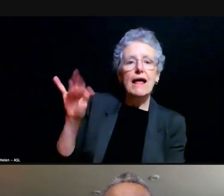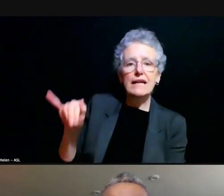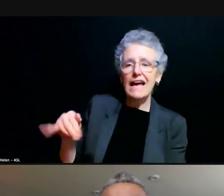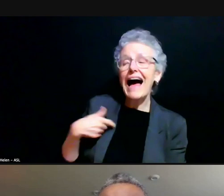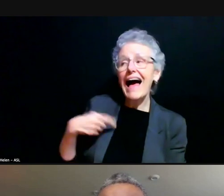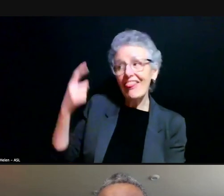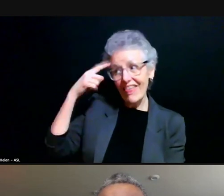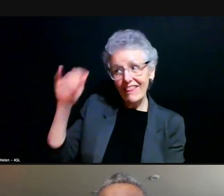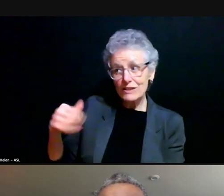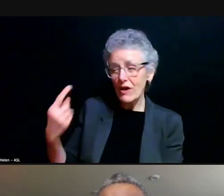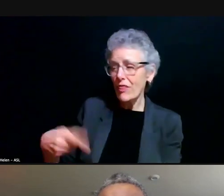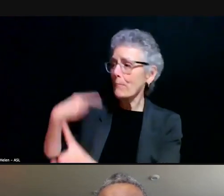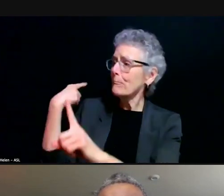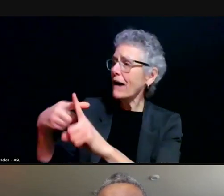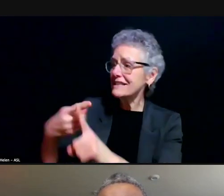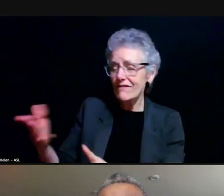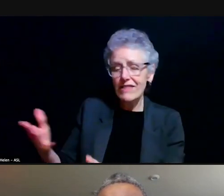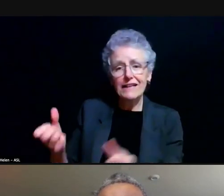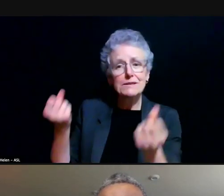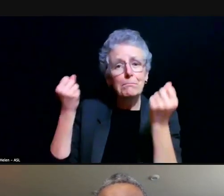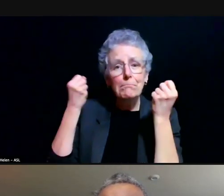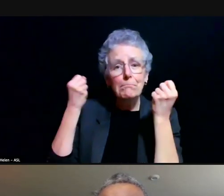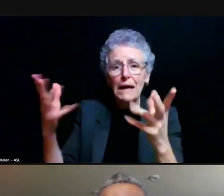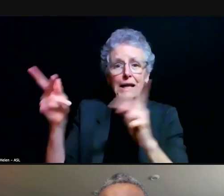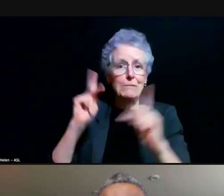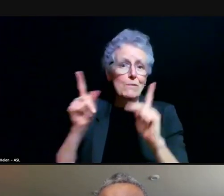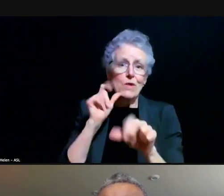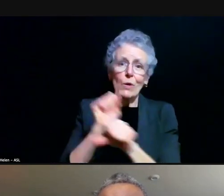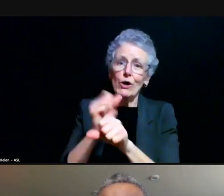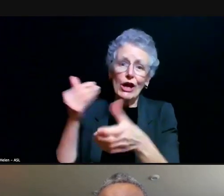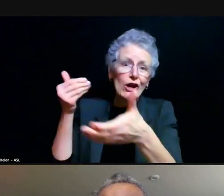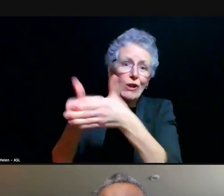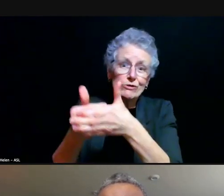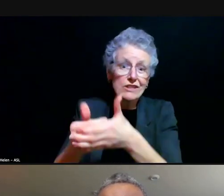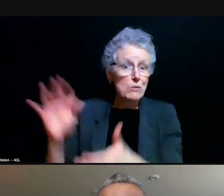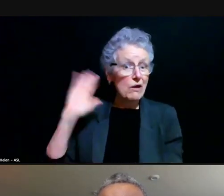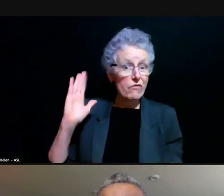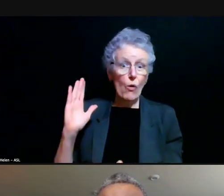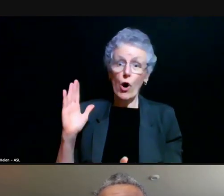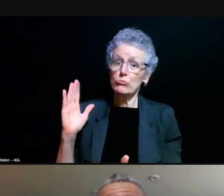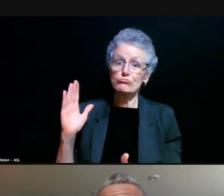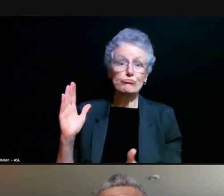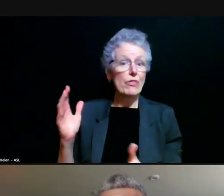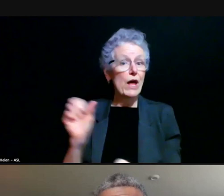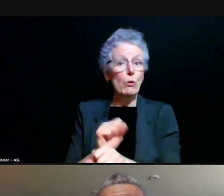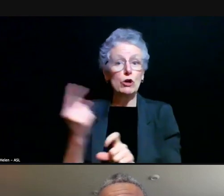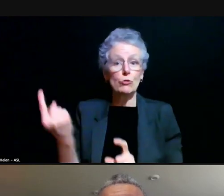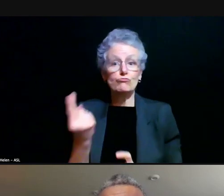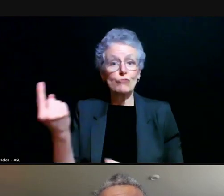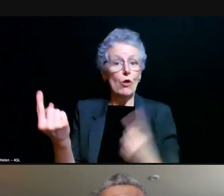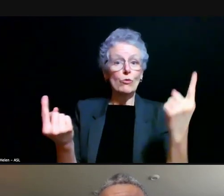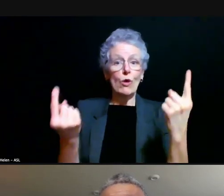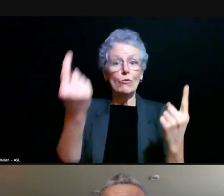the number of people that work so closely right now that normally didn't work as closely that coordination piece.